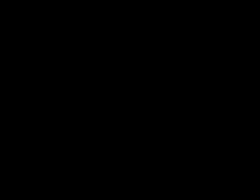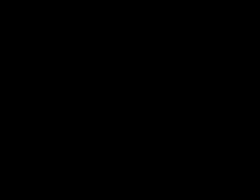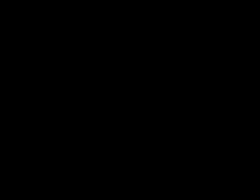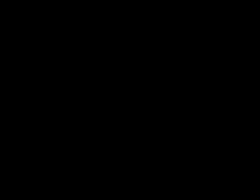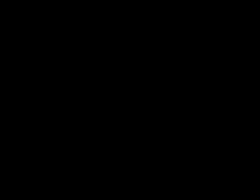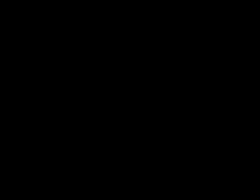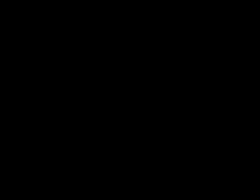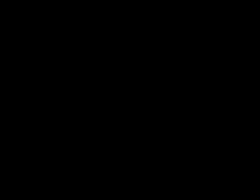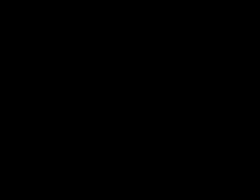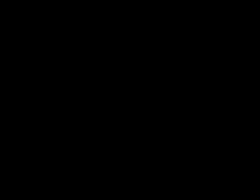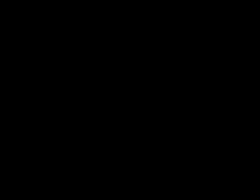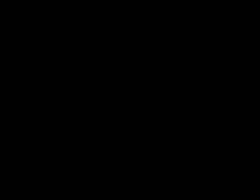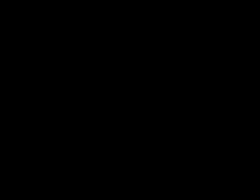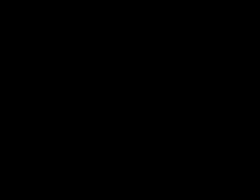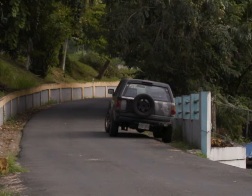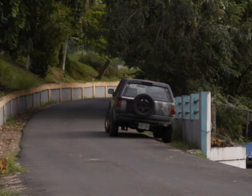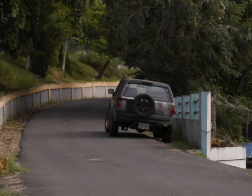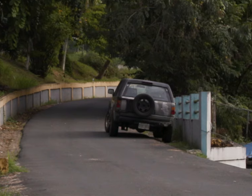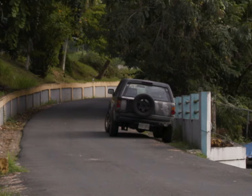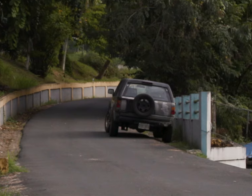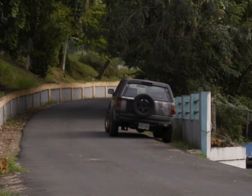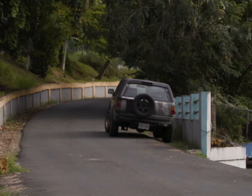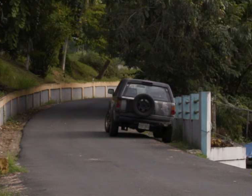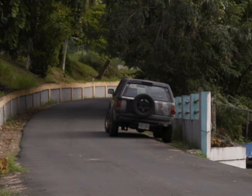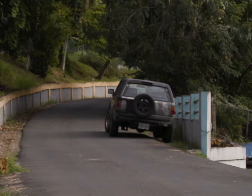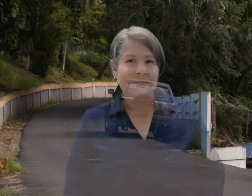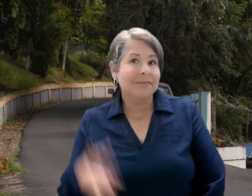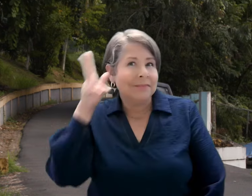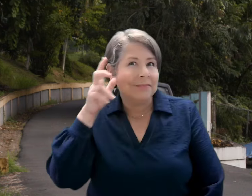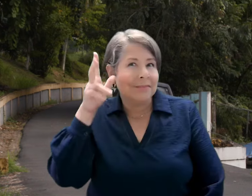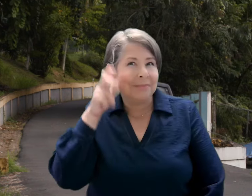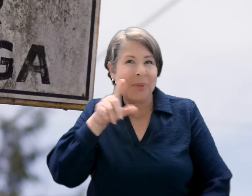When I was growing up, there was an elder en mi barrio, Don Franco.